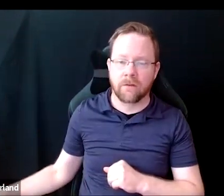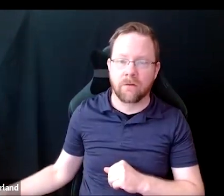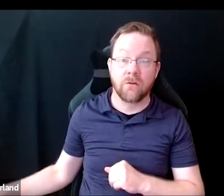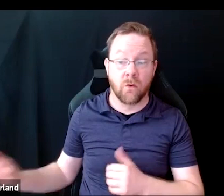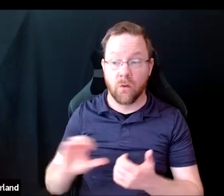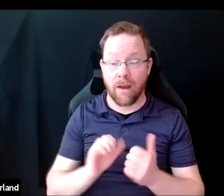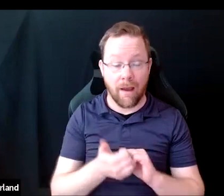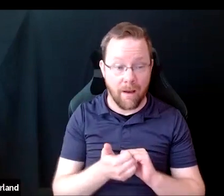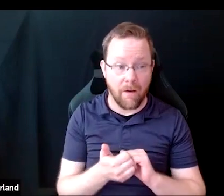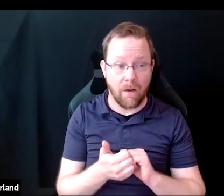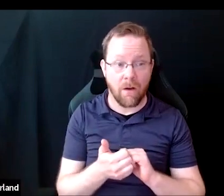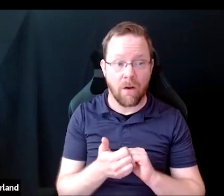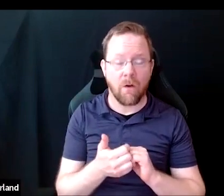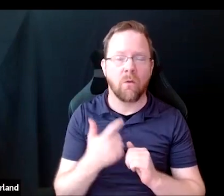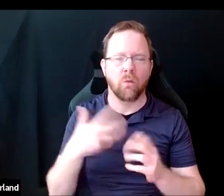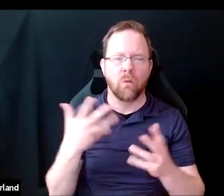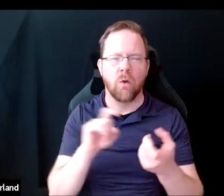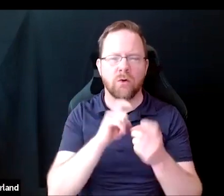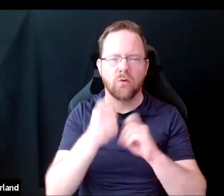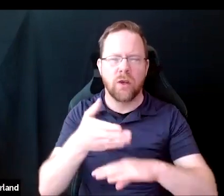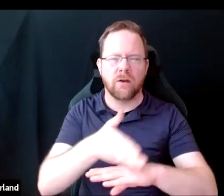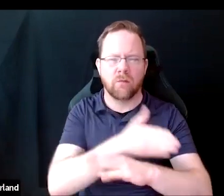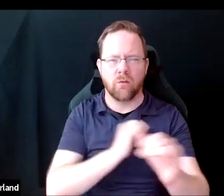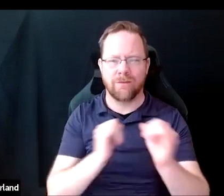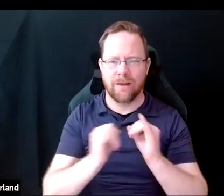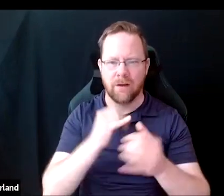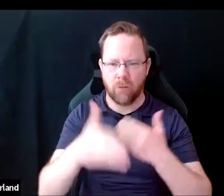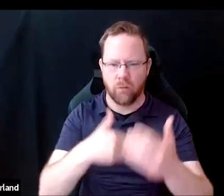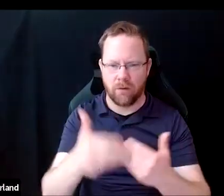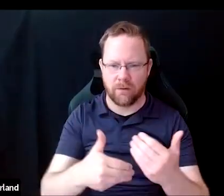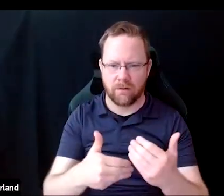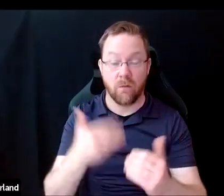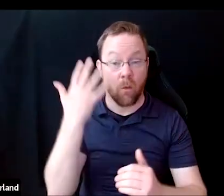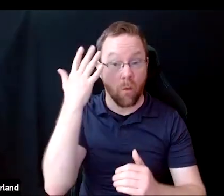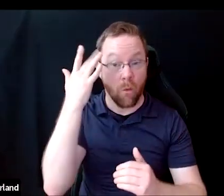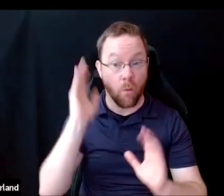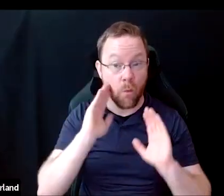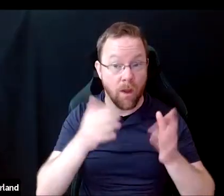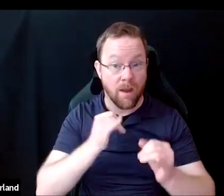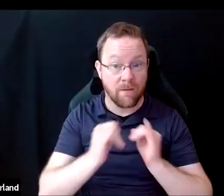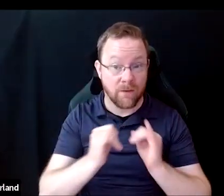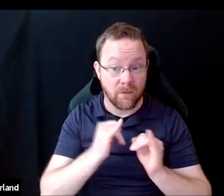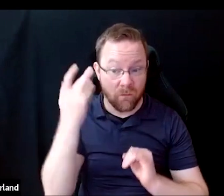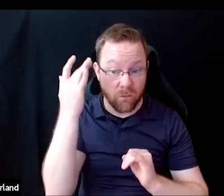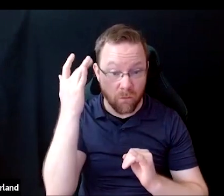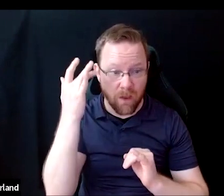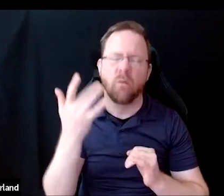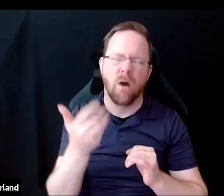through the interview process. We're focusing on interviews in particular for a few reasons,